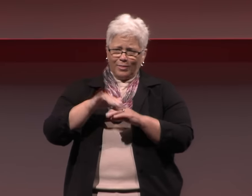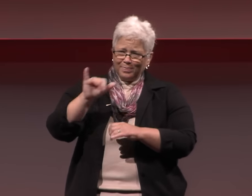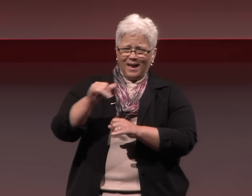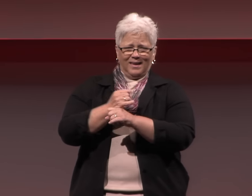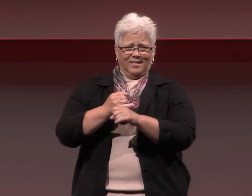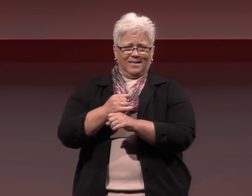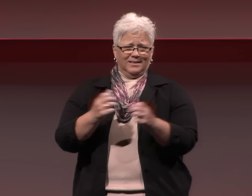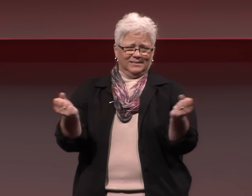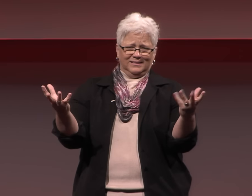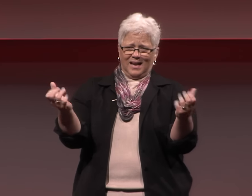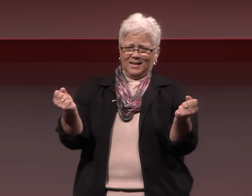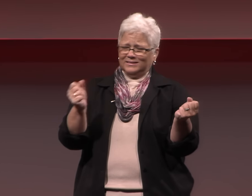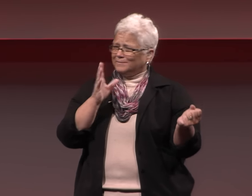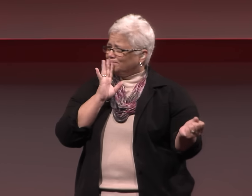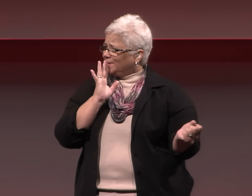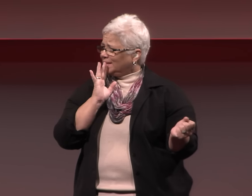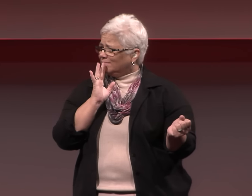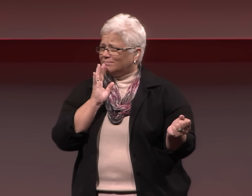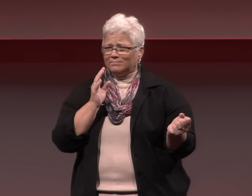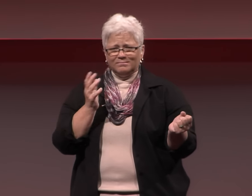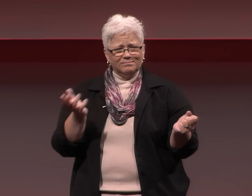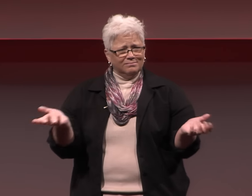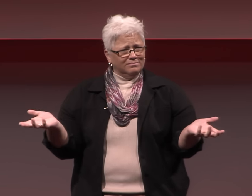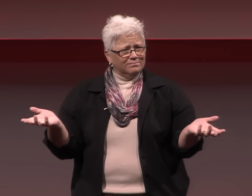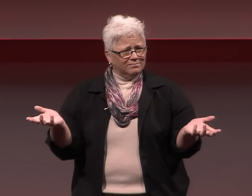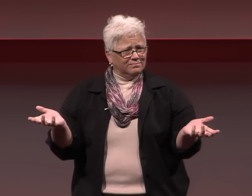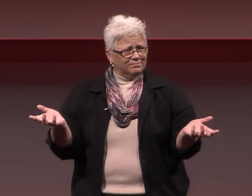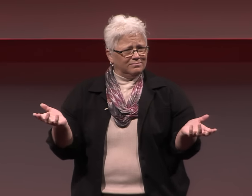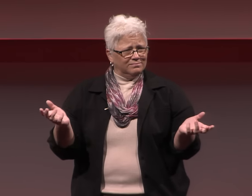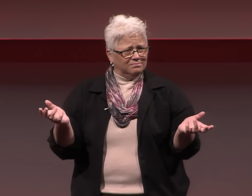and everyone on that island both signed and spoke.